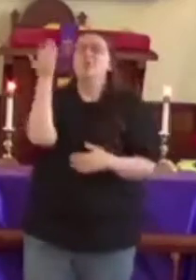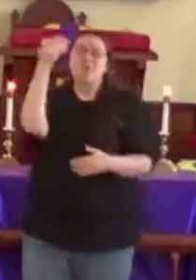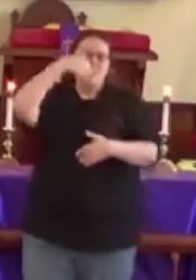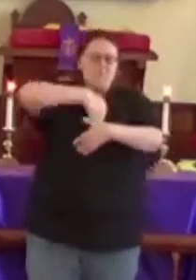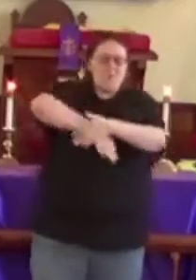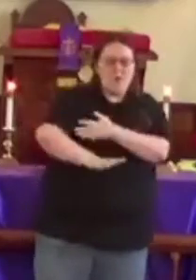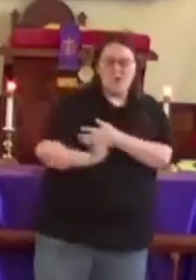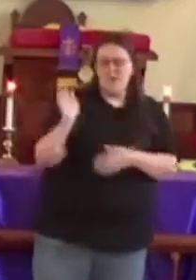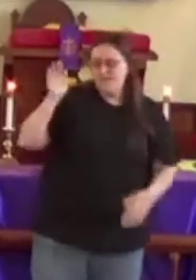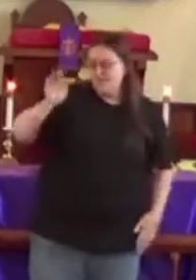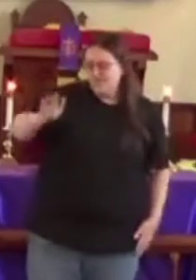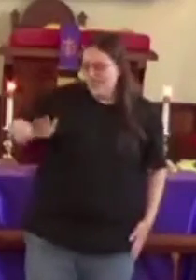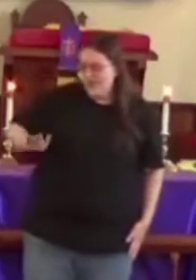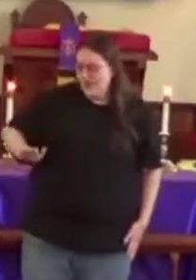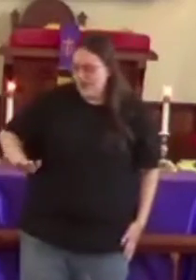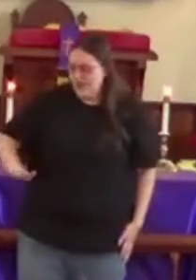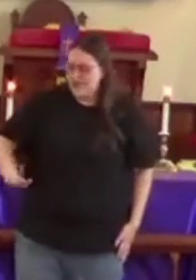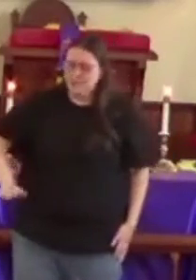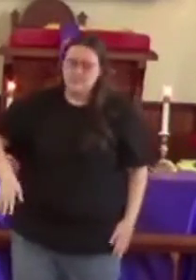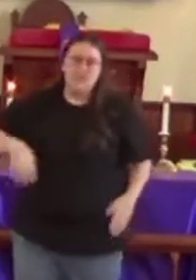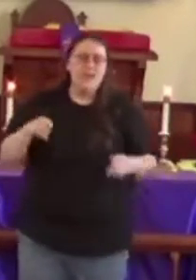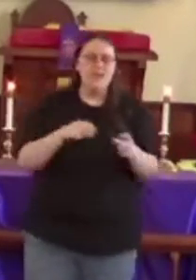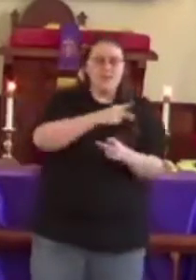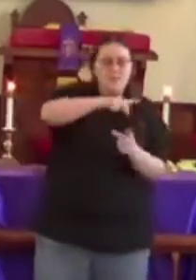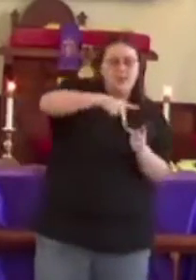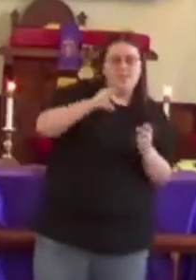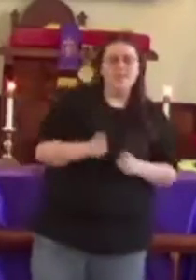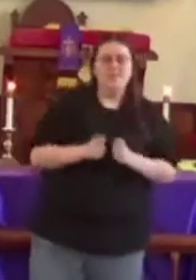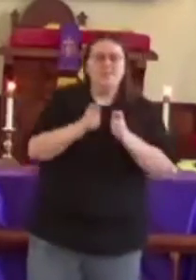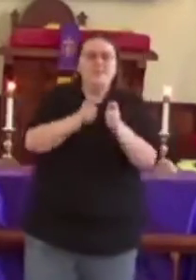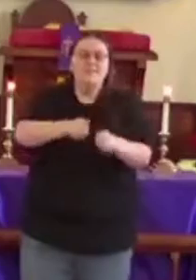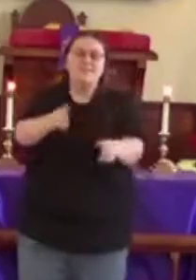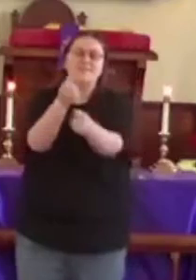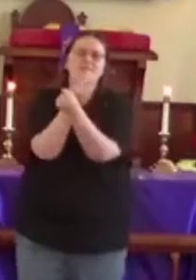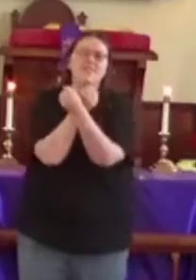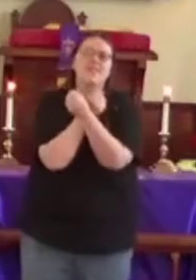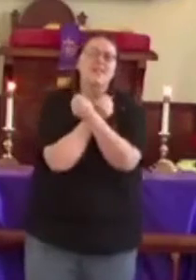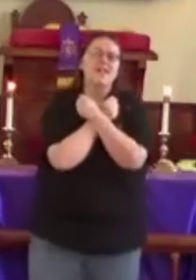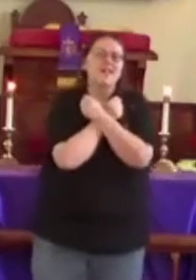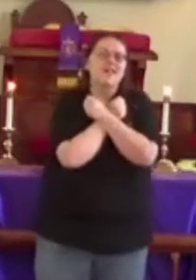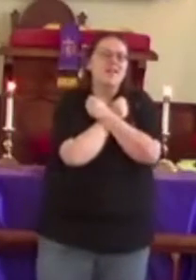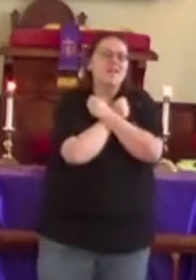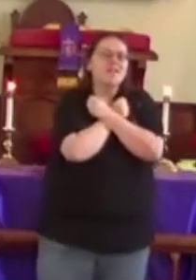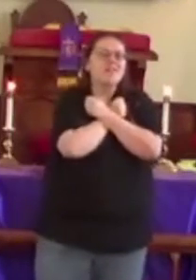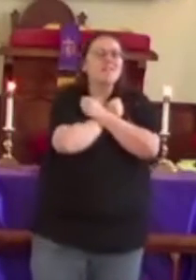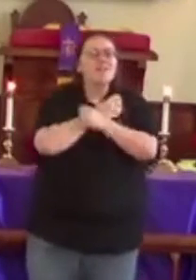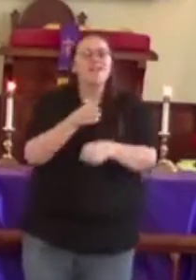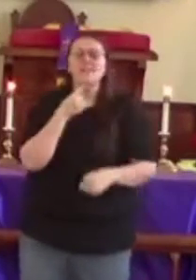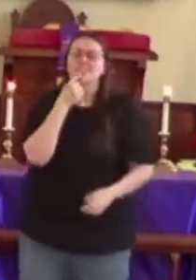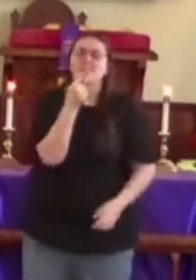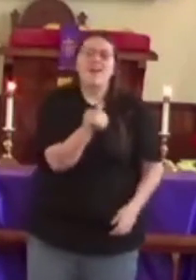How You were born a child The perfect gift of love